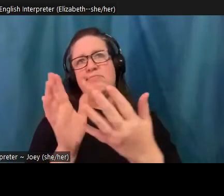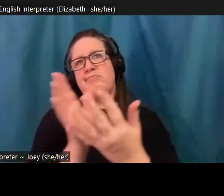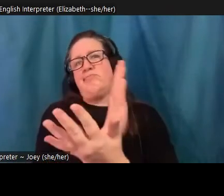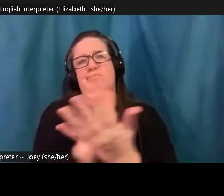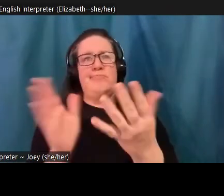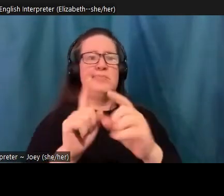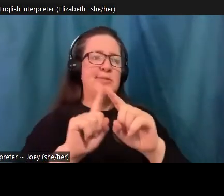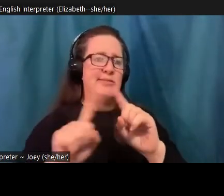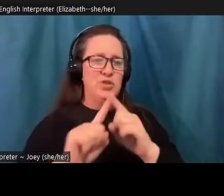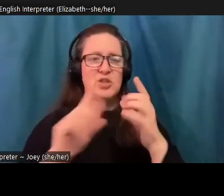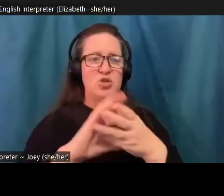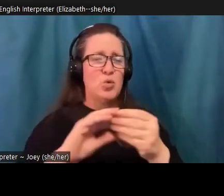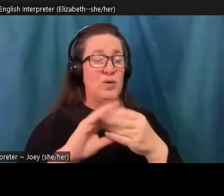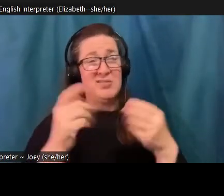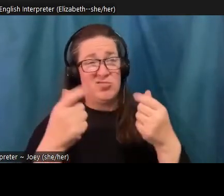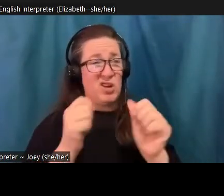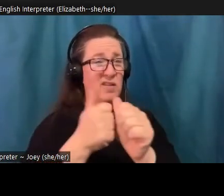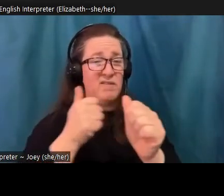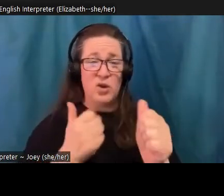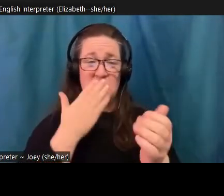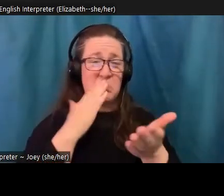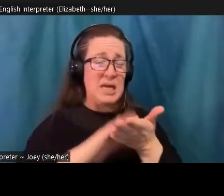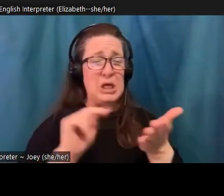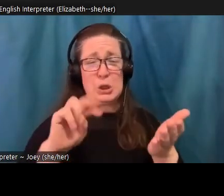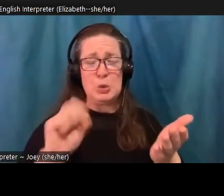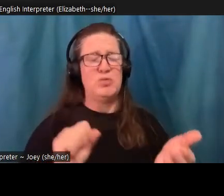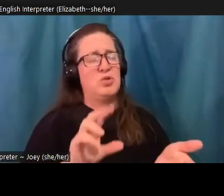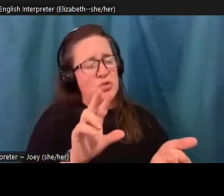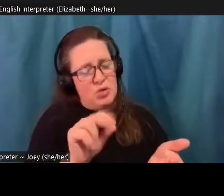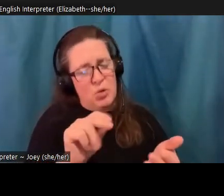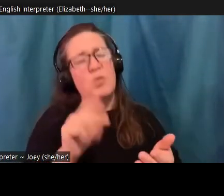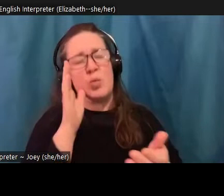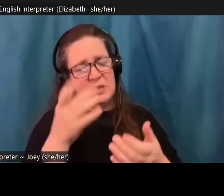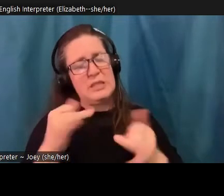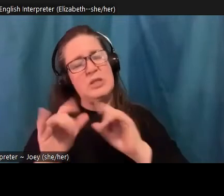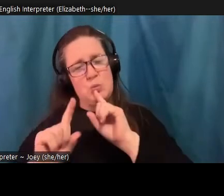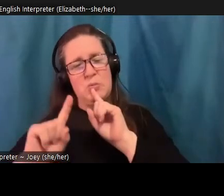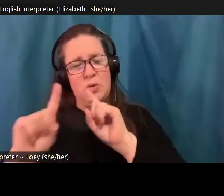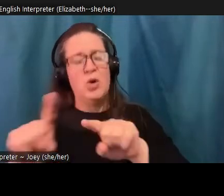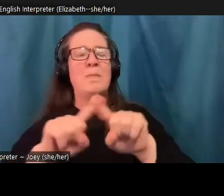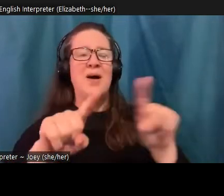on that. But what they add in is the piece that's missing from the mainstream accounts. We're just how people are responding.